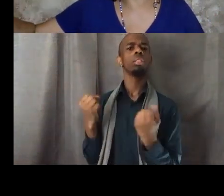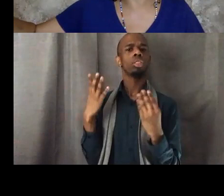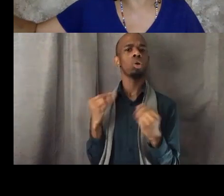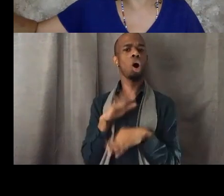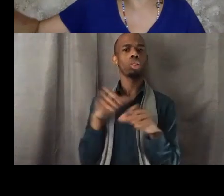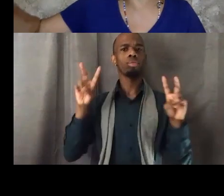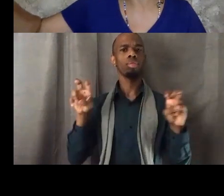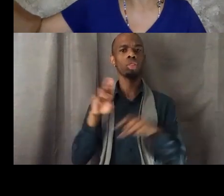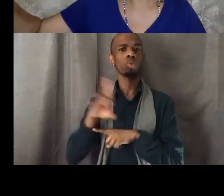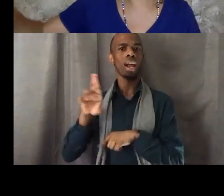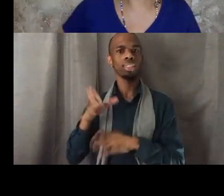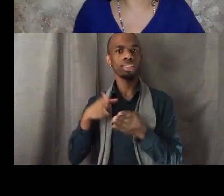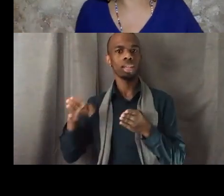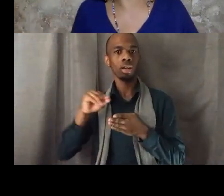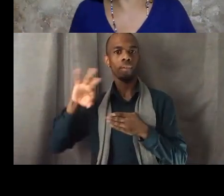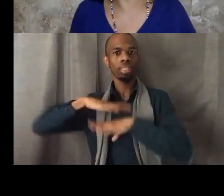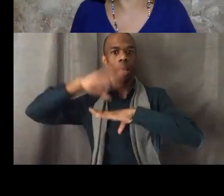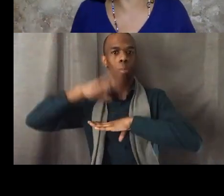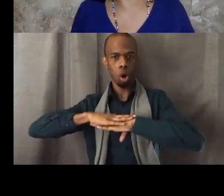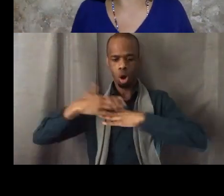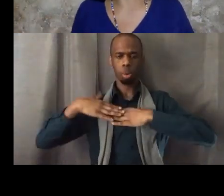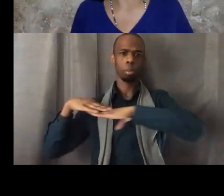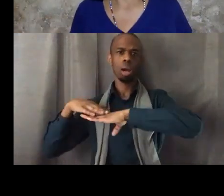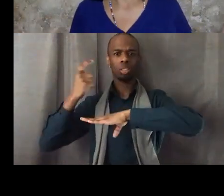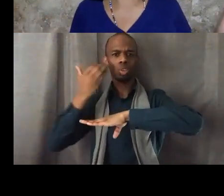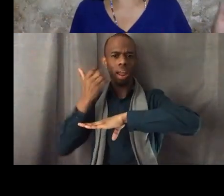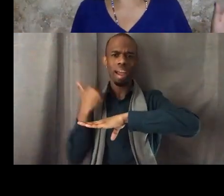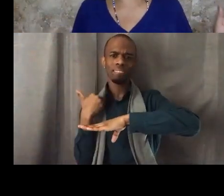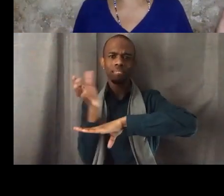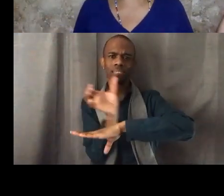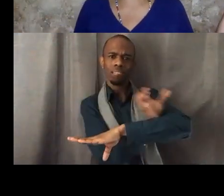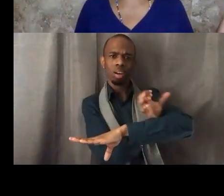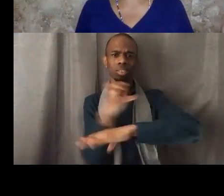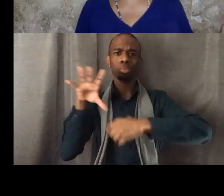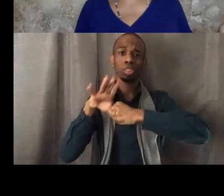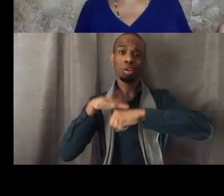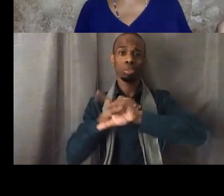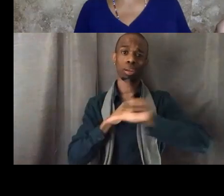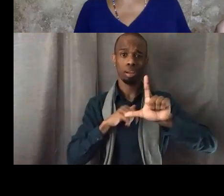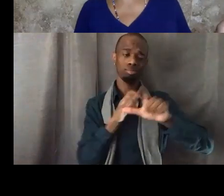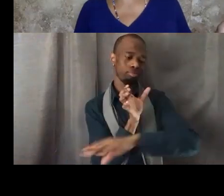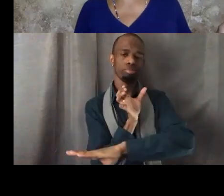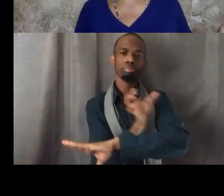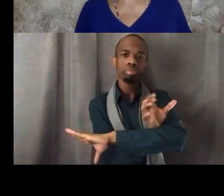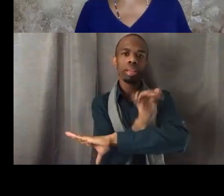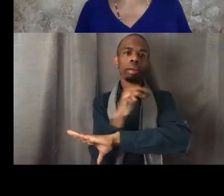So I got some ---- on the left that I could say like freedom dreams means